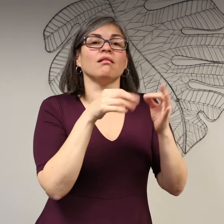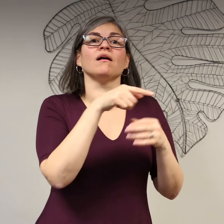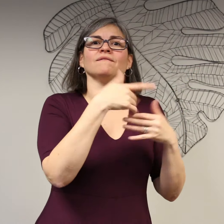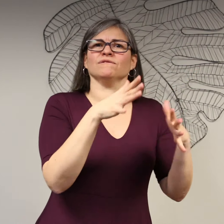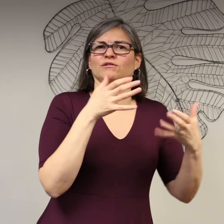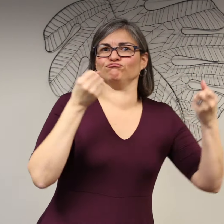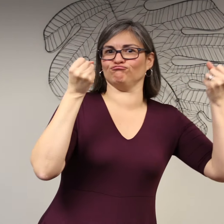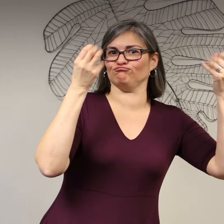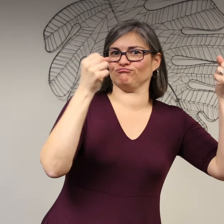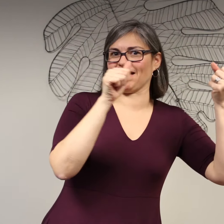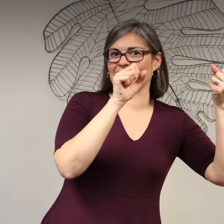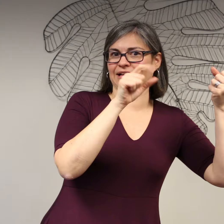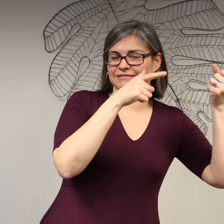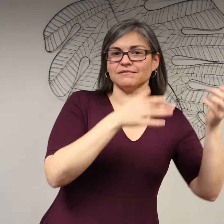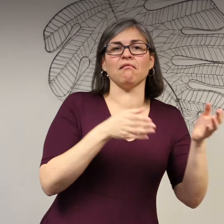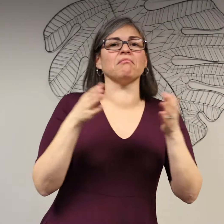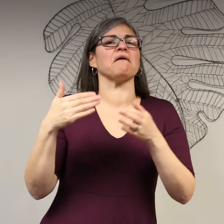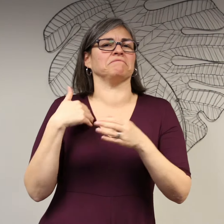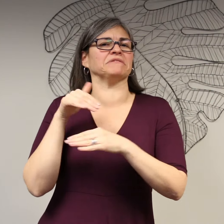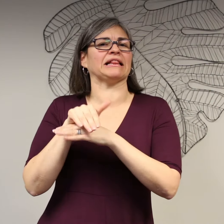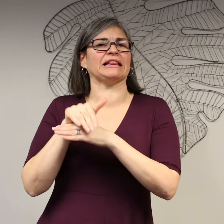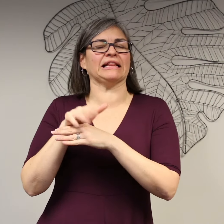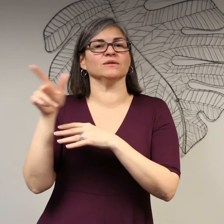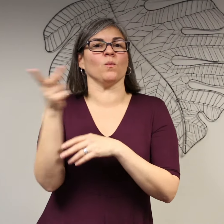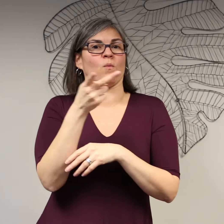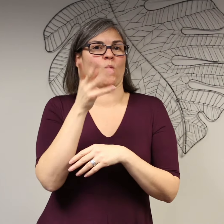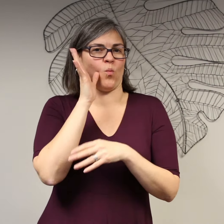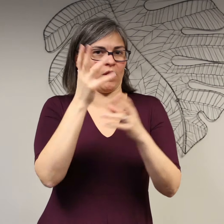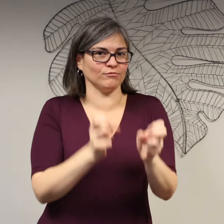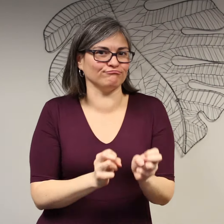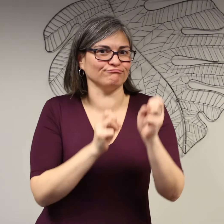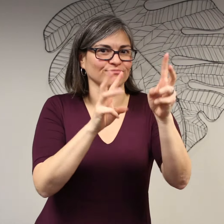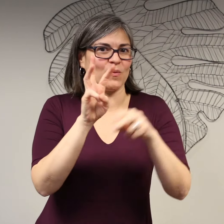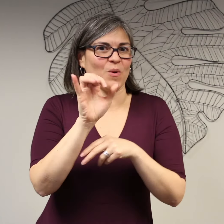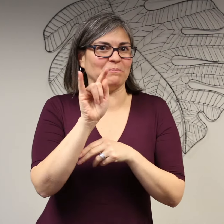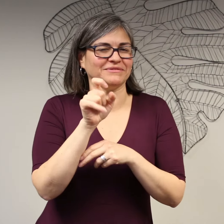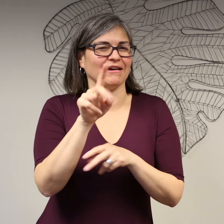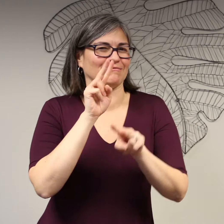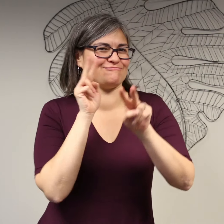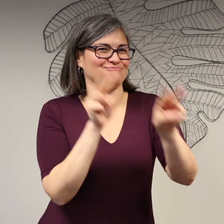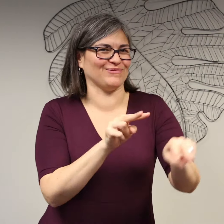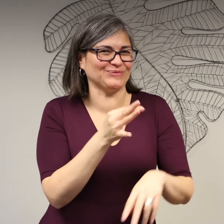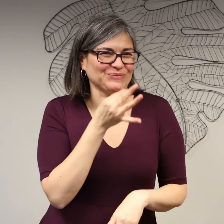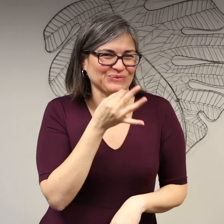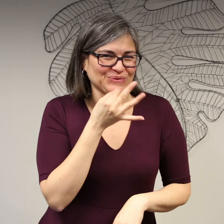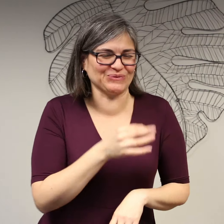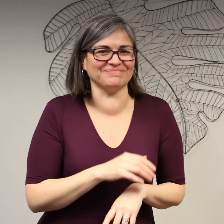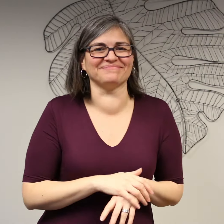We have an ASL version for all five priorities -- these will be available on the website.